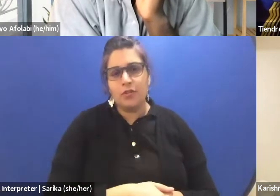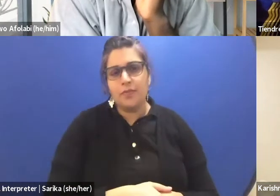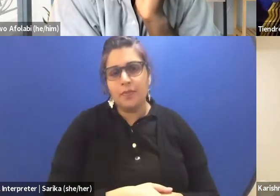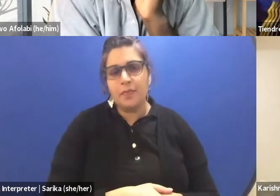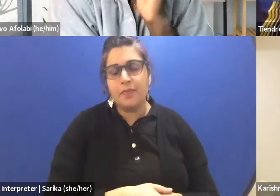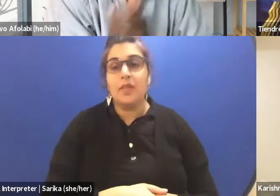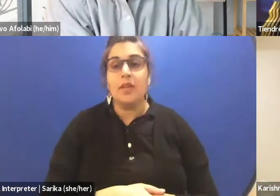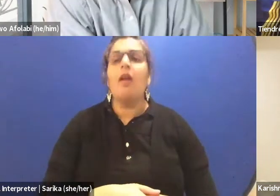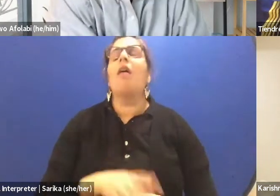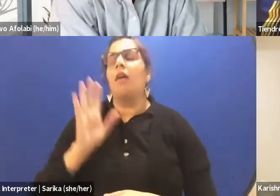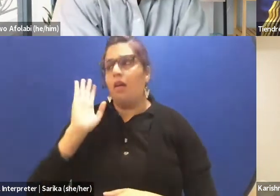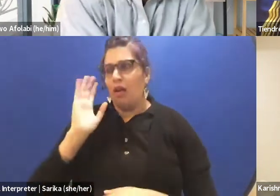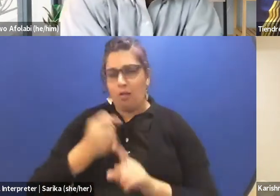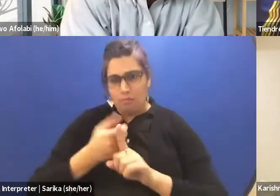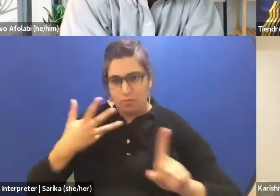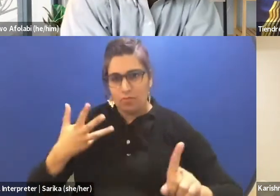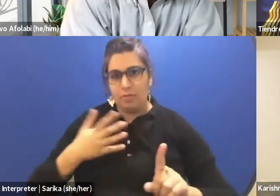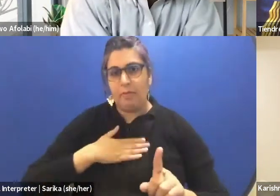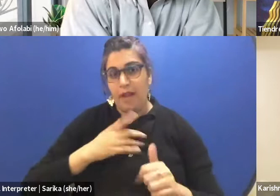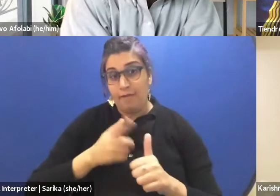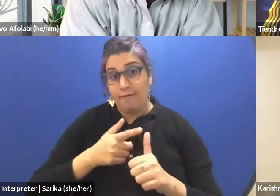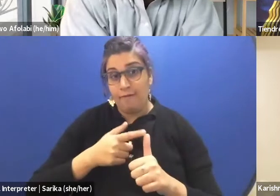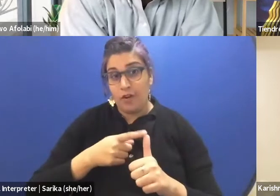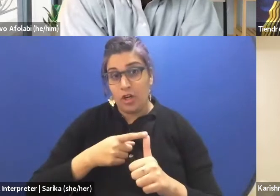I will speak about my first piece of theater